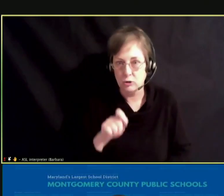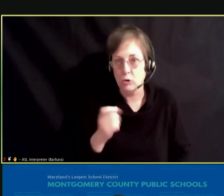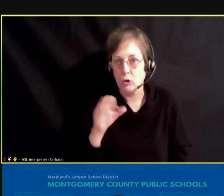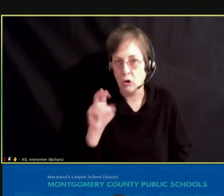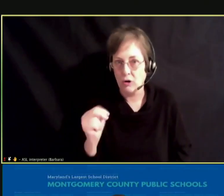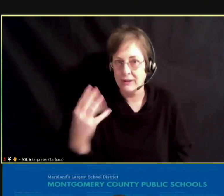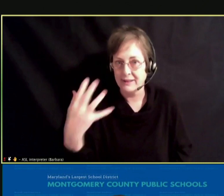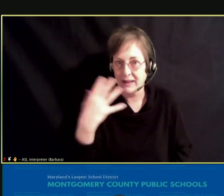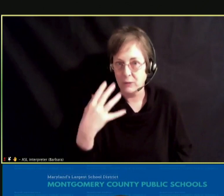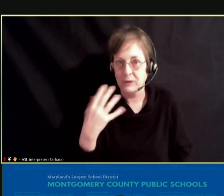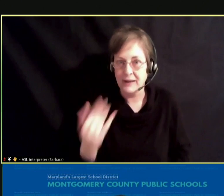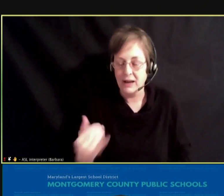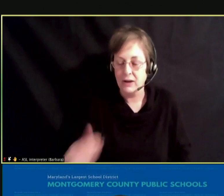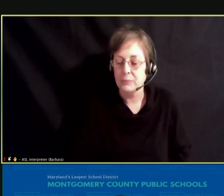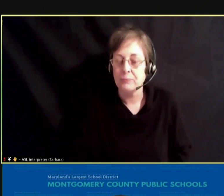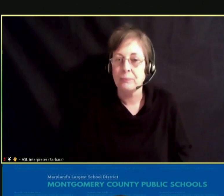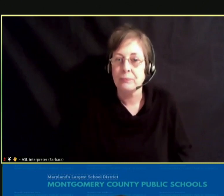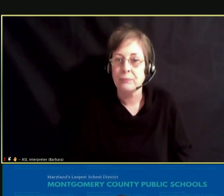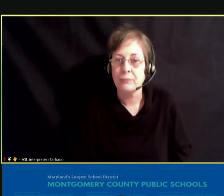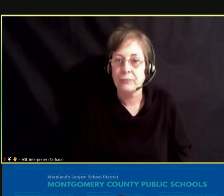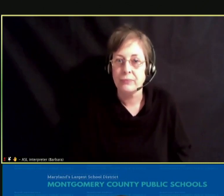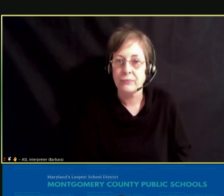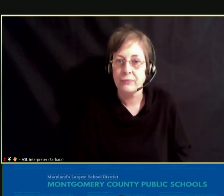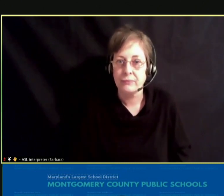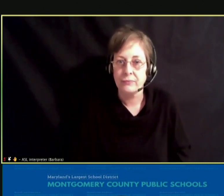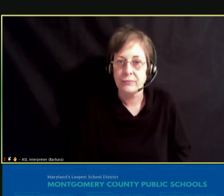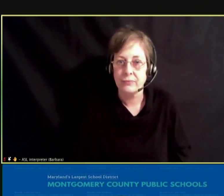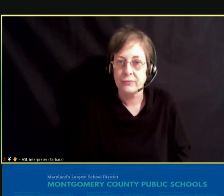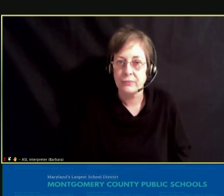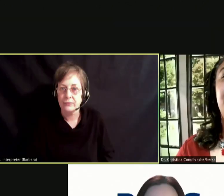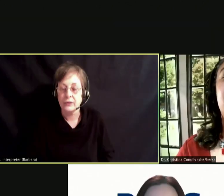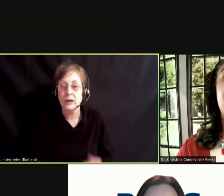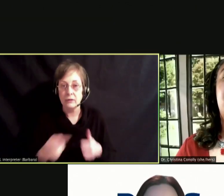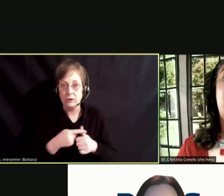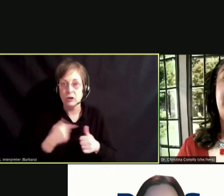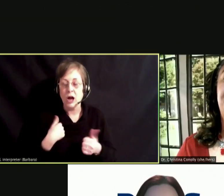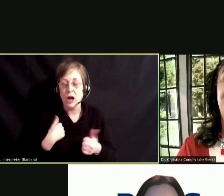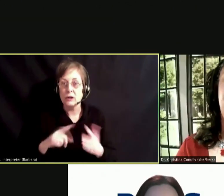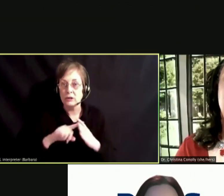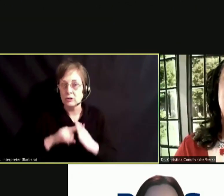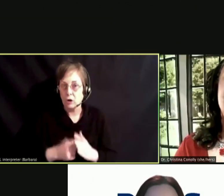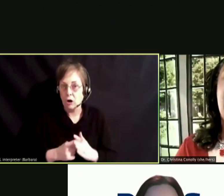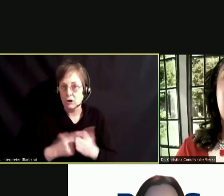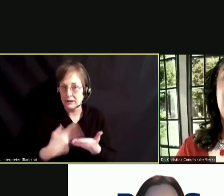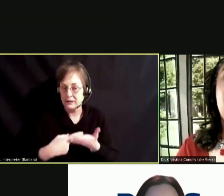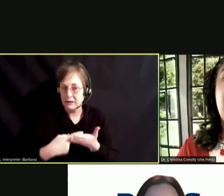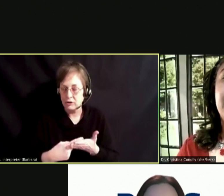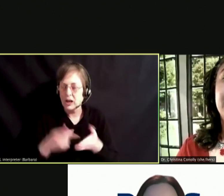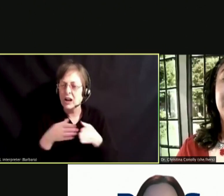FIRST I WOULD LIKE TO START THE CONVERSATION OFF WITH A GENERAL QUESTION TO HELP OUR AUDIENCE